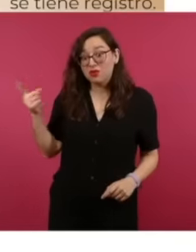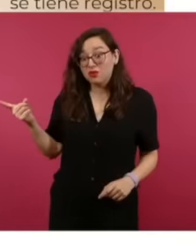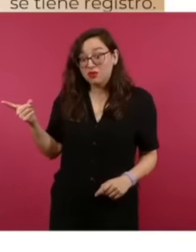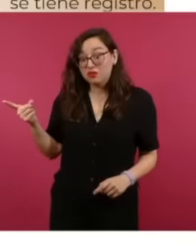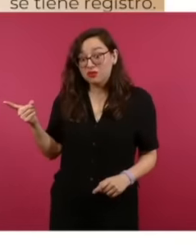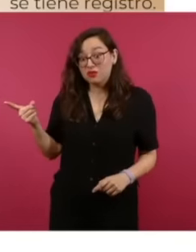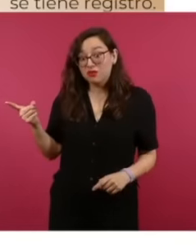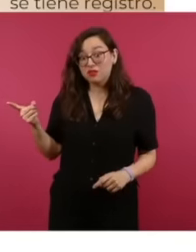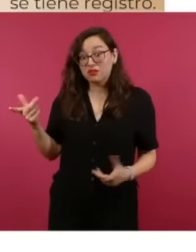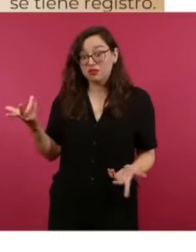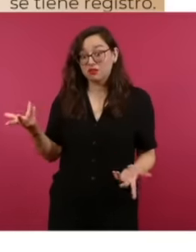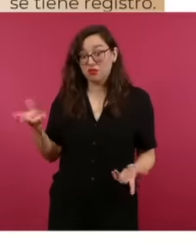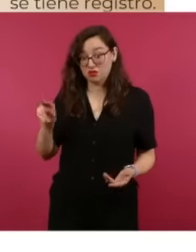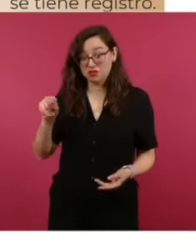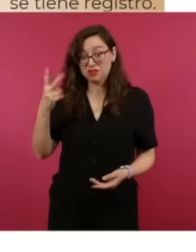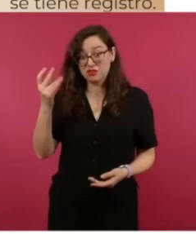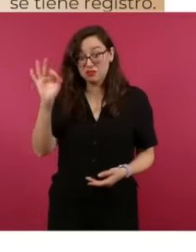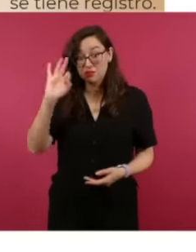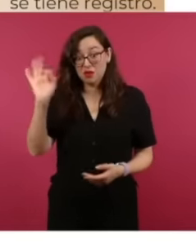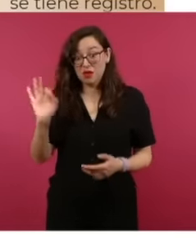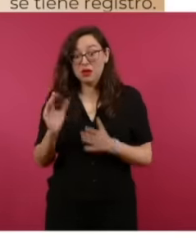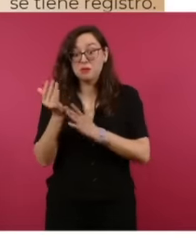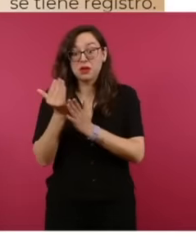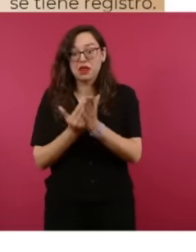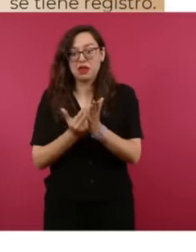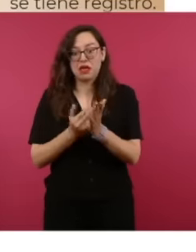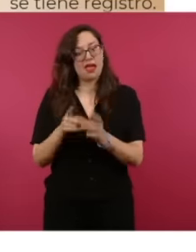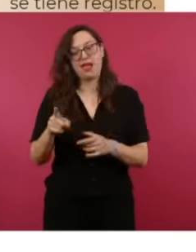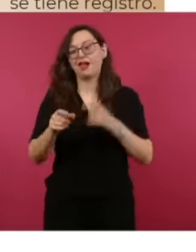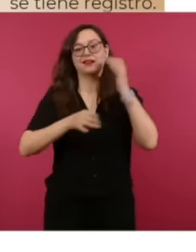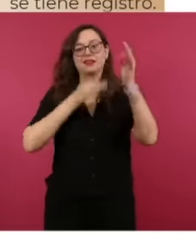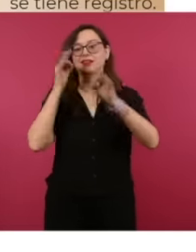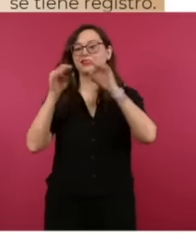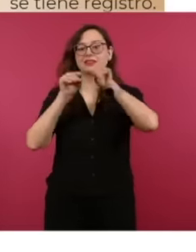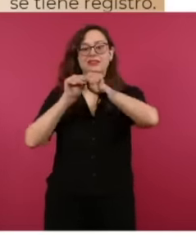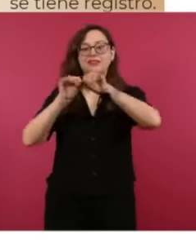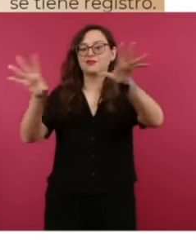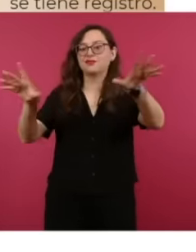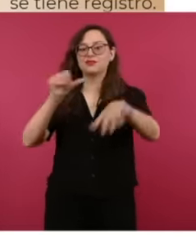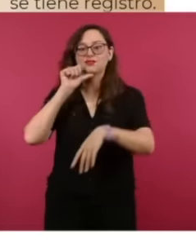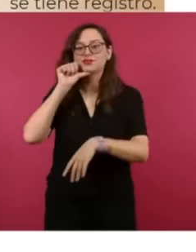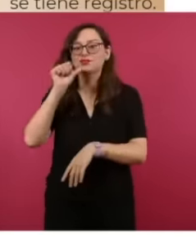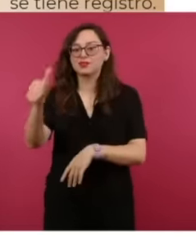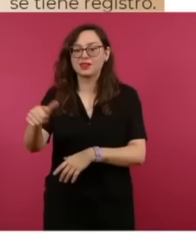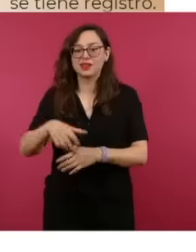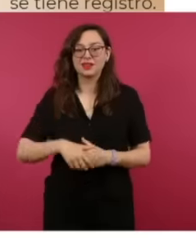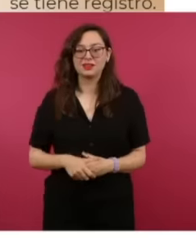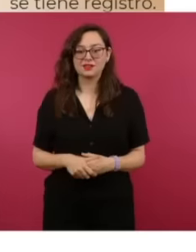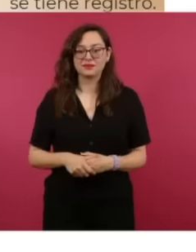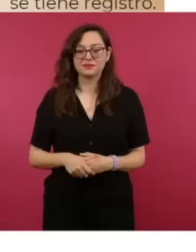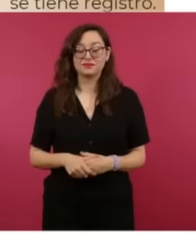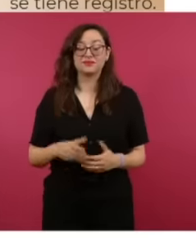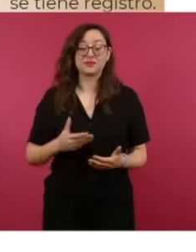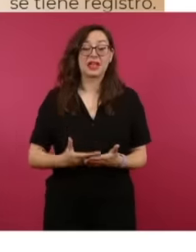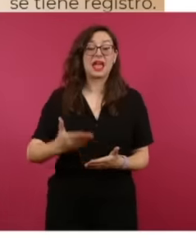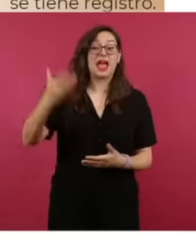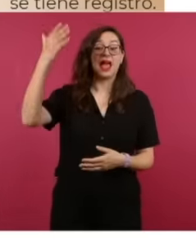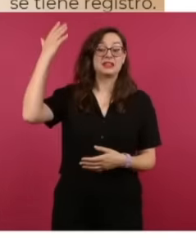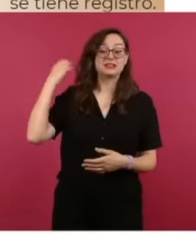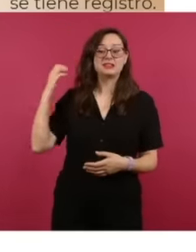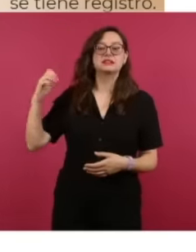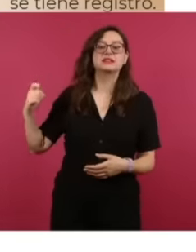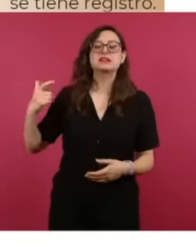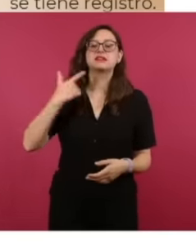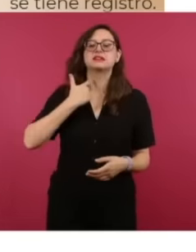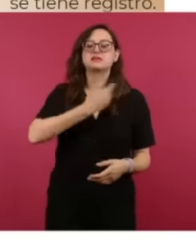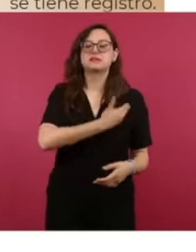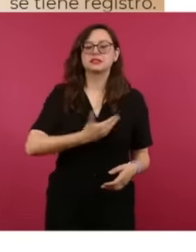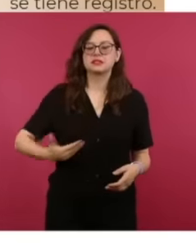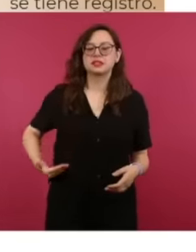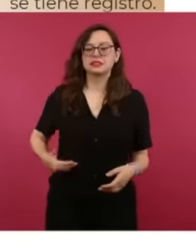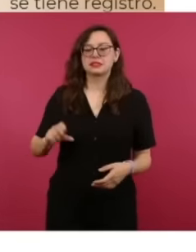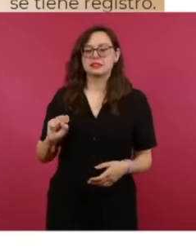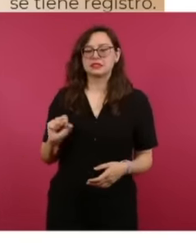Salinas they kidnapped the biggest businessmen in this country, well they even